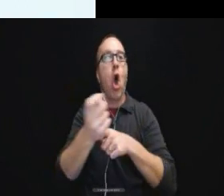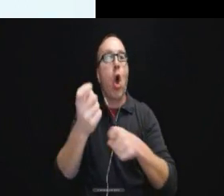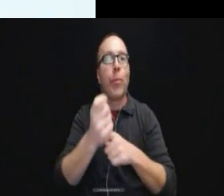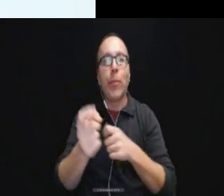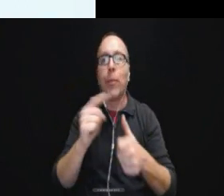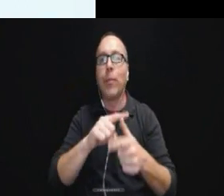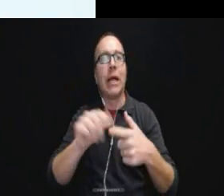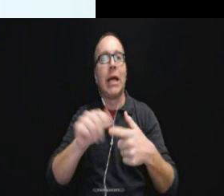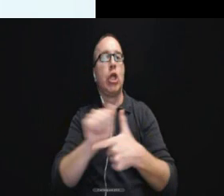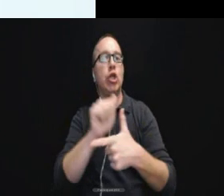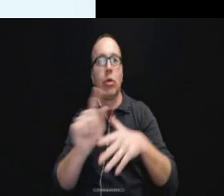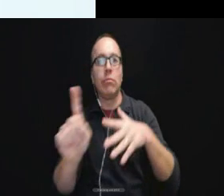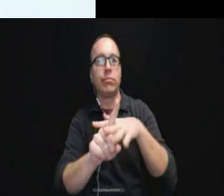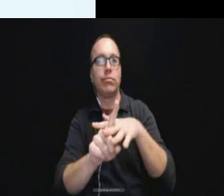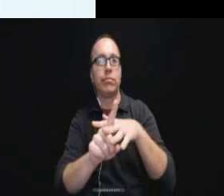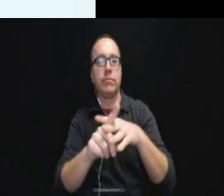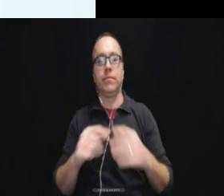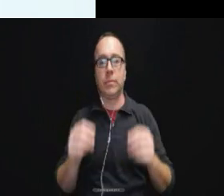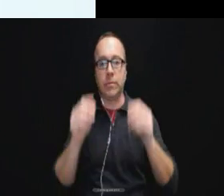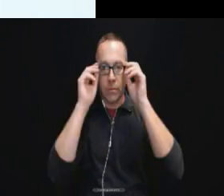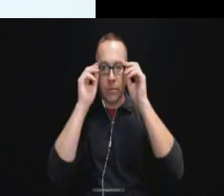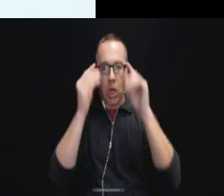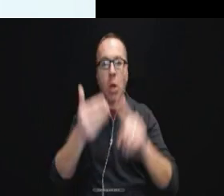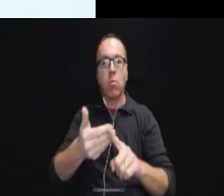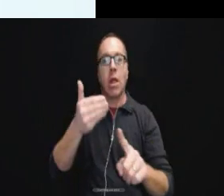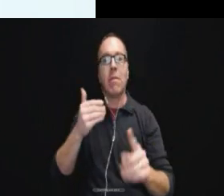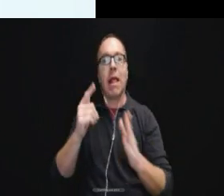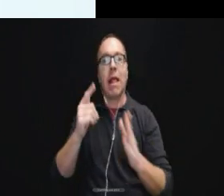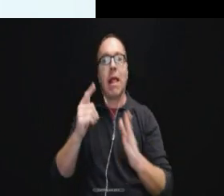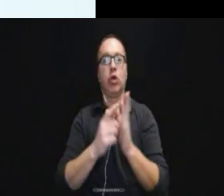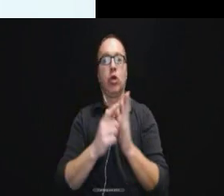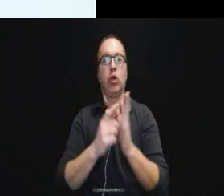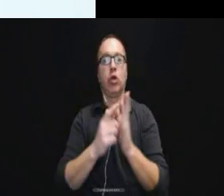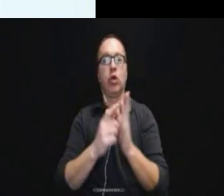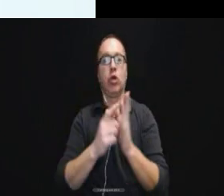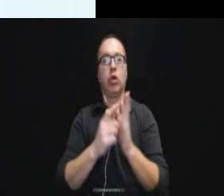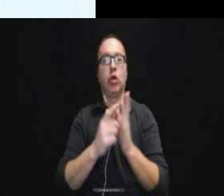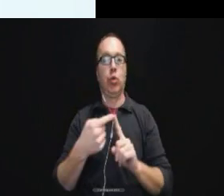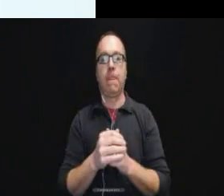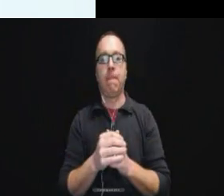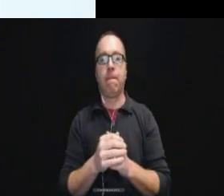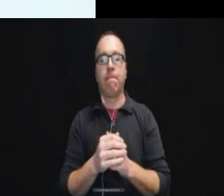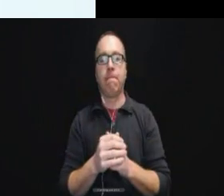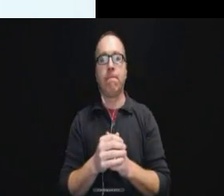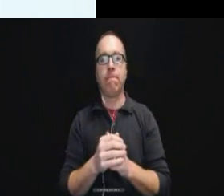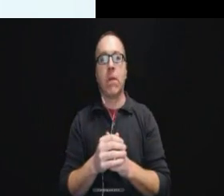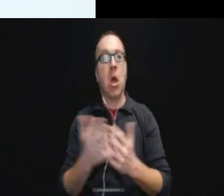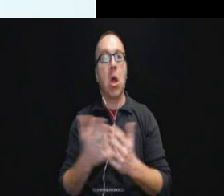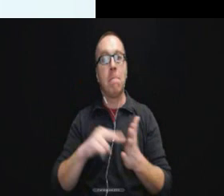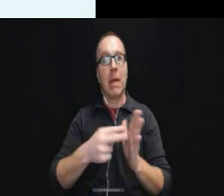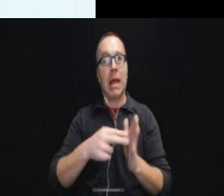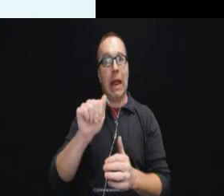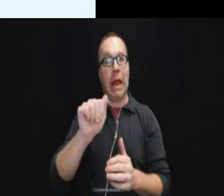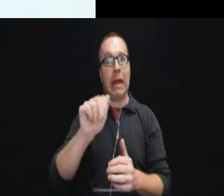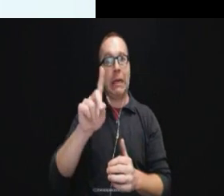As a preliminary legal issue, the question does the ADA apply when you are entering this